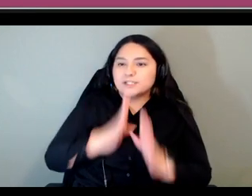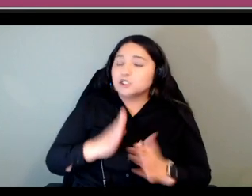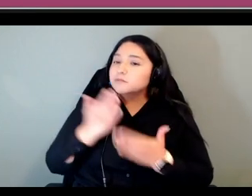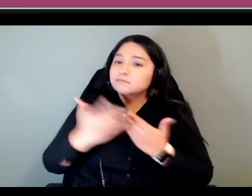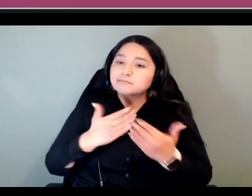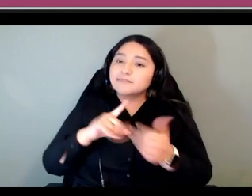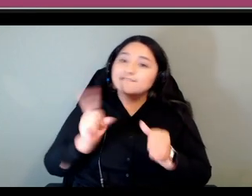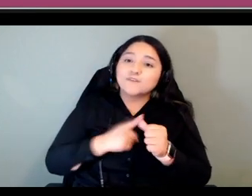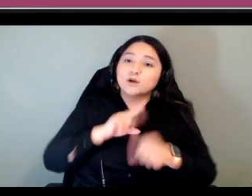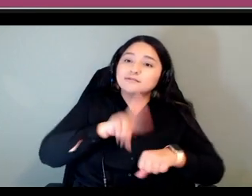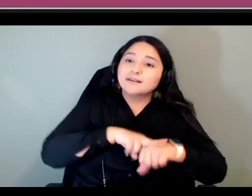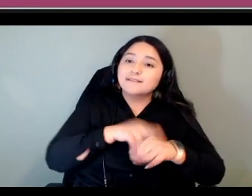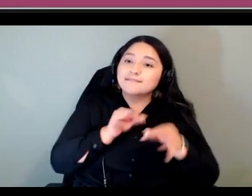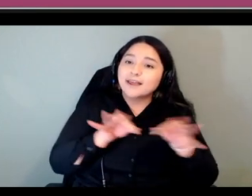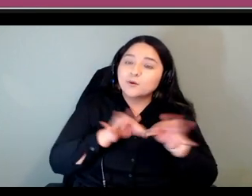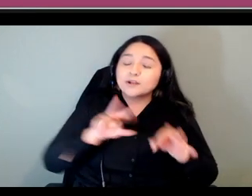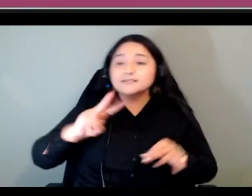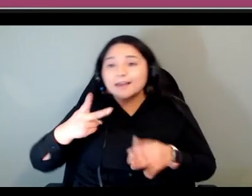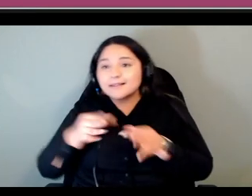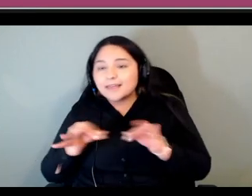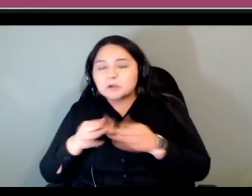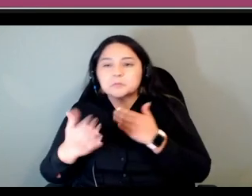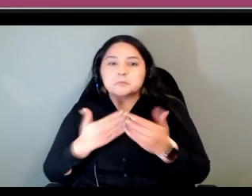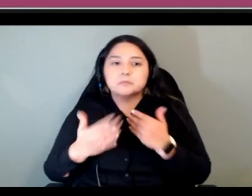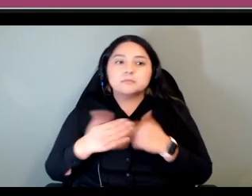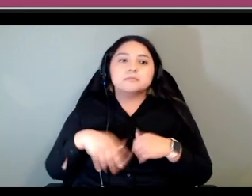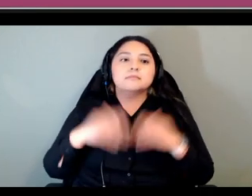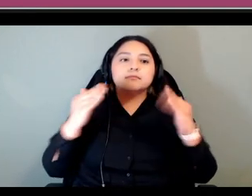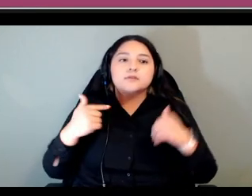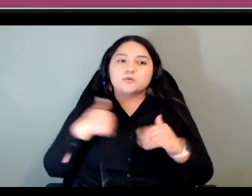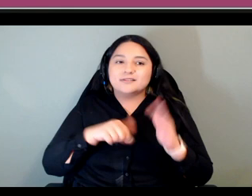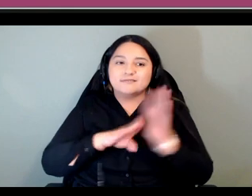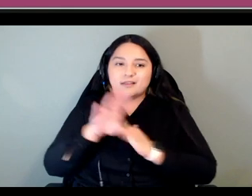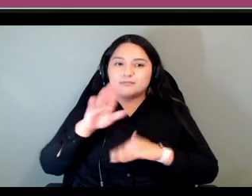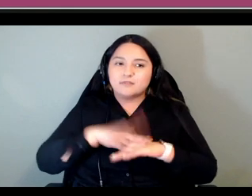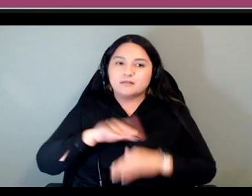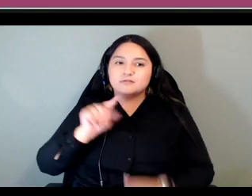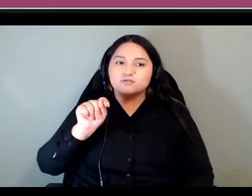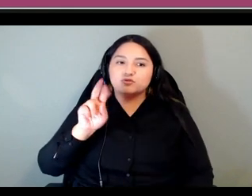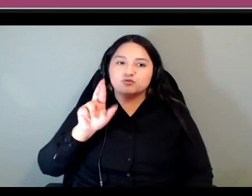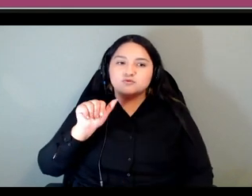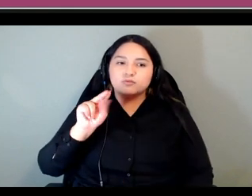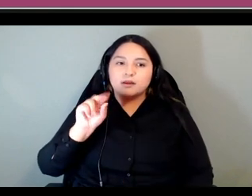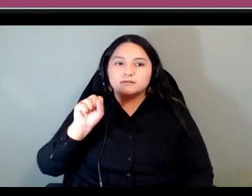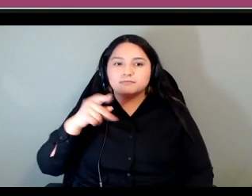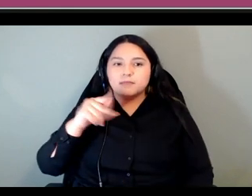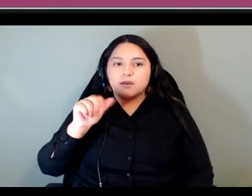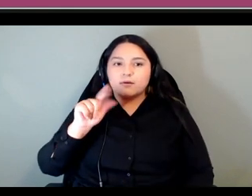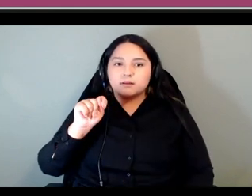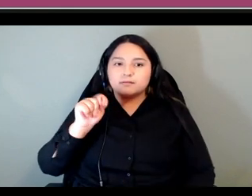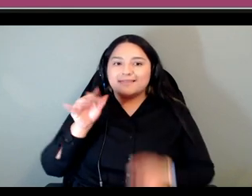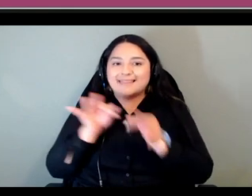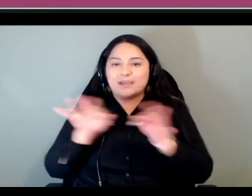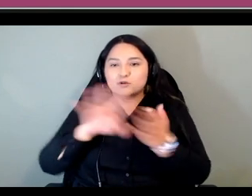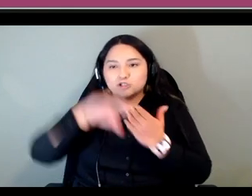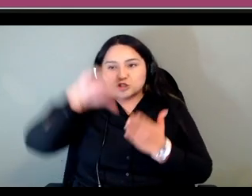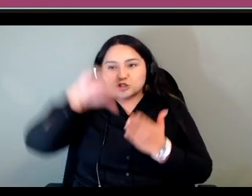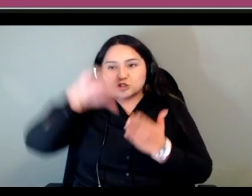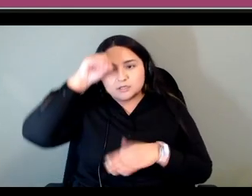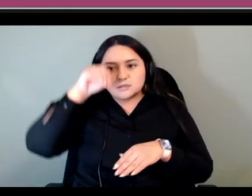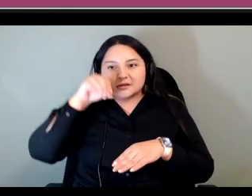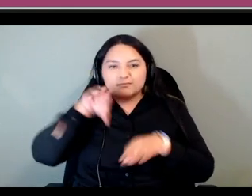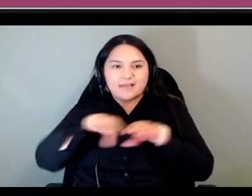language learning platform developed freely accessible online and downloadable as a mobile